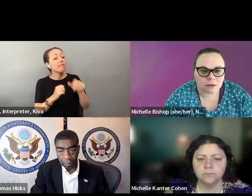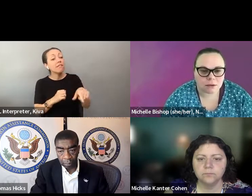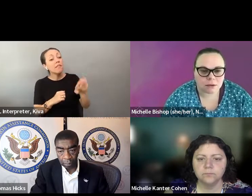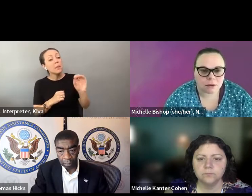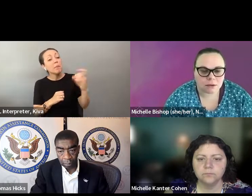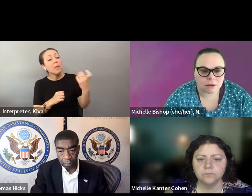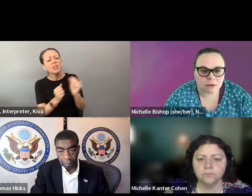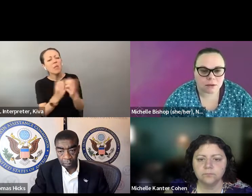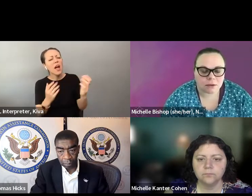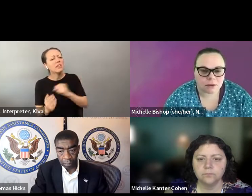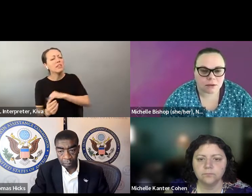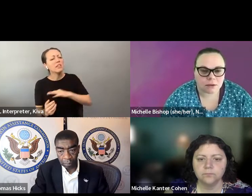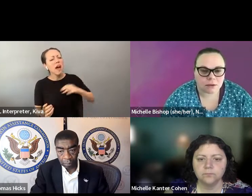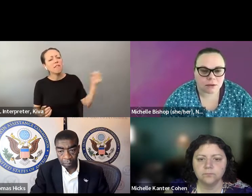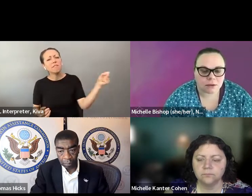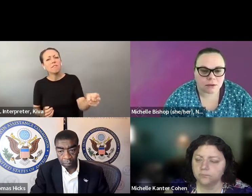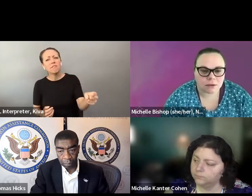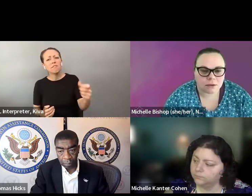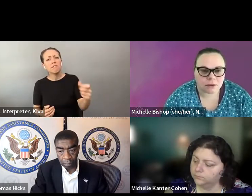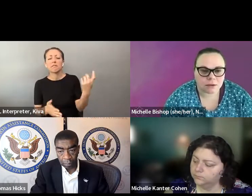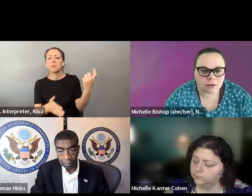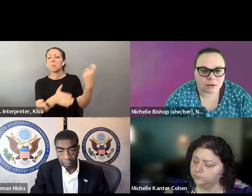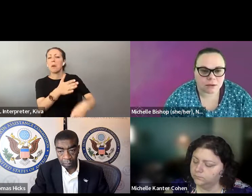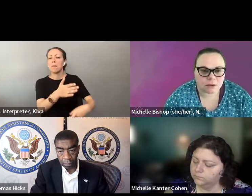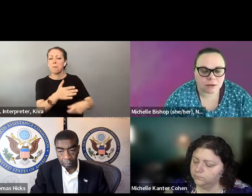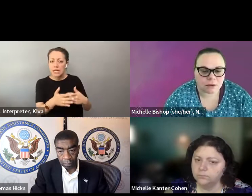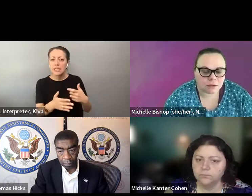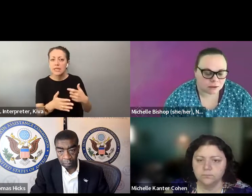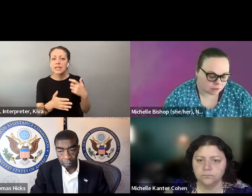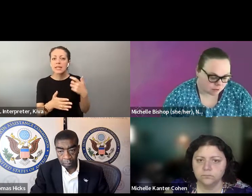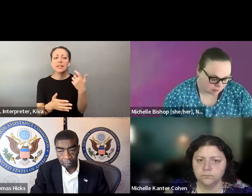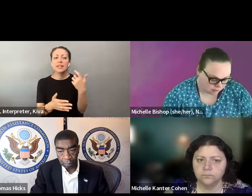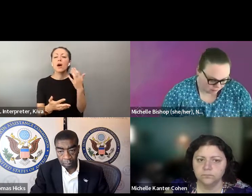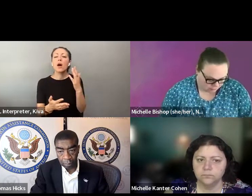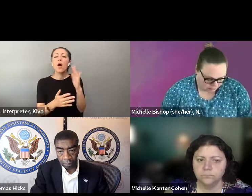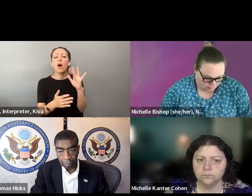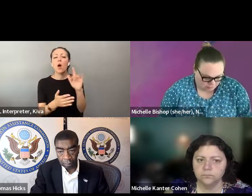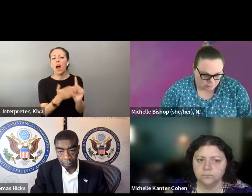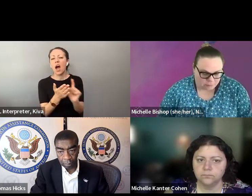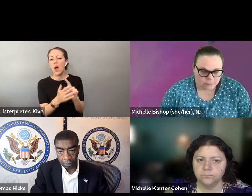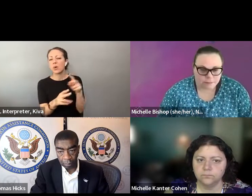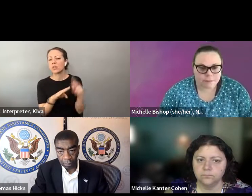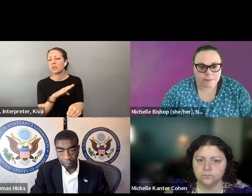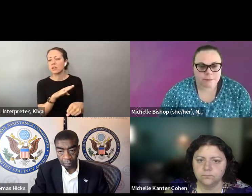$20,000 if the drop boxes aren 't attended, which further discouraged them, so we have seen a reduction in the drop